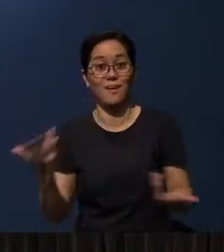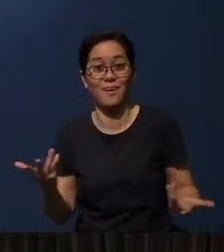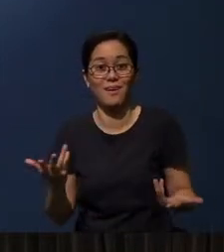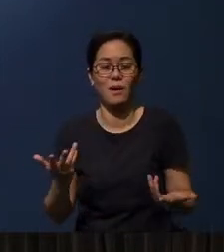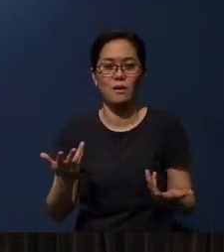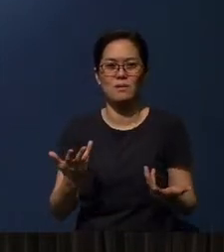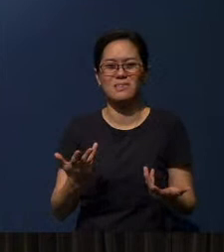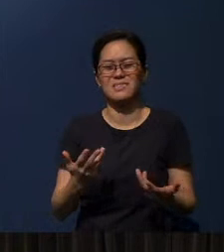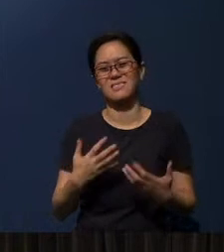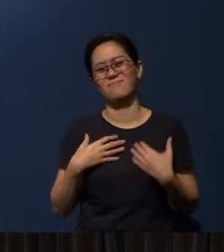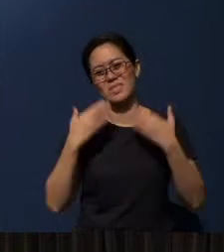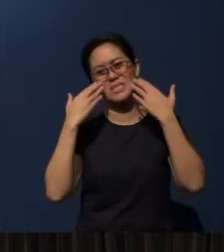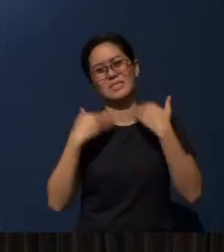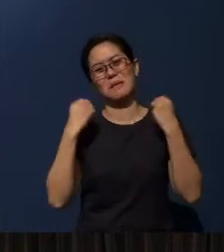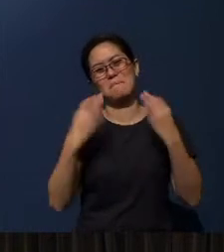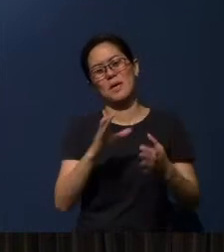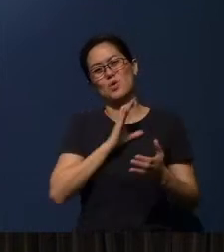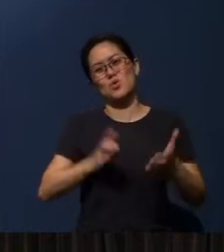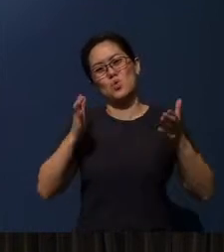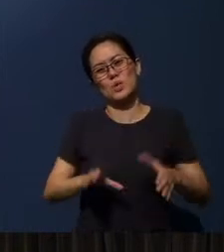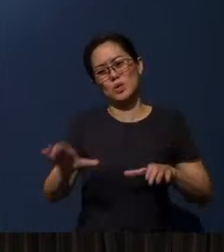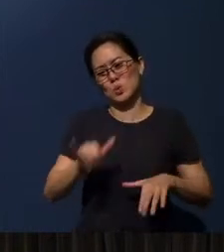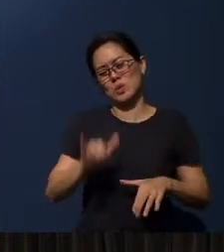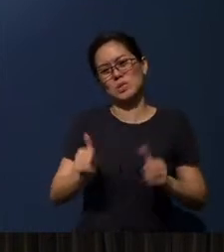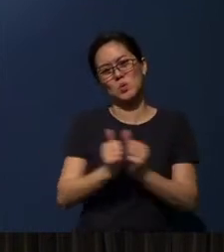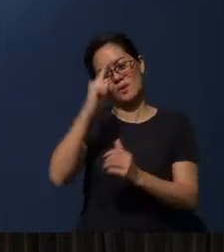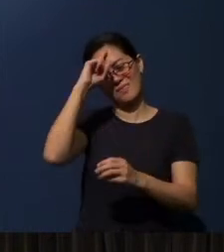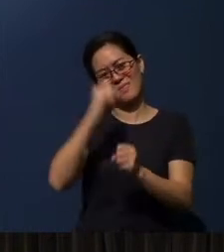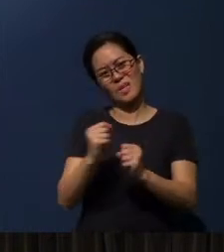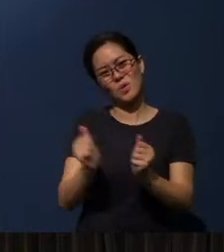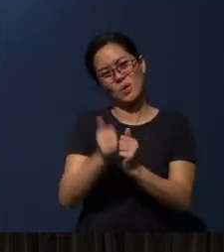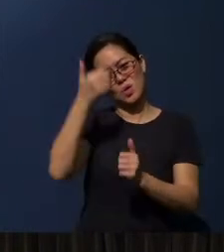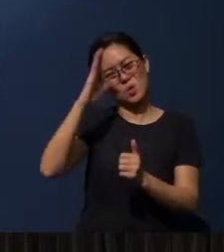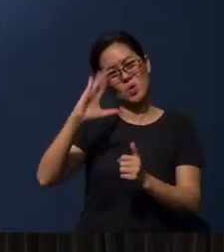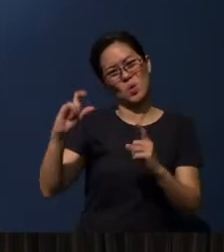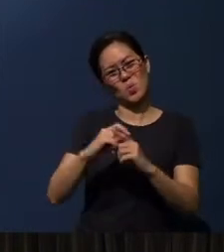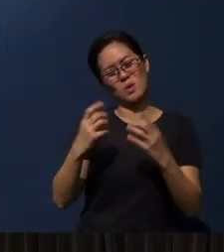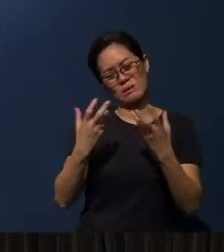are doing with their faith, and with the Word of God in their life.